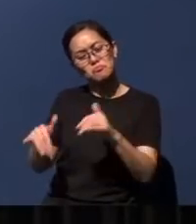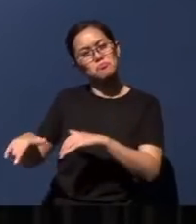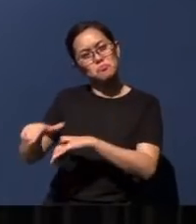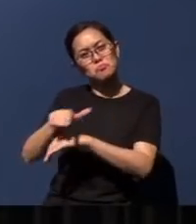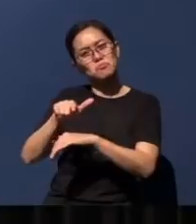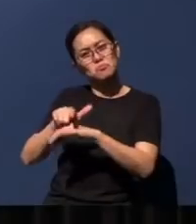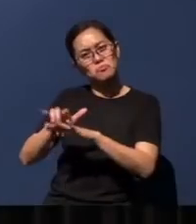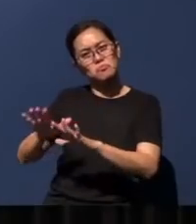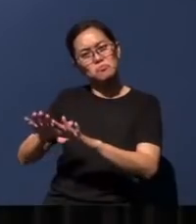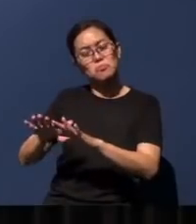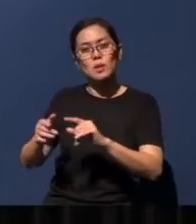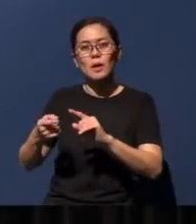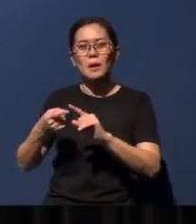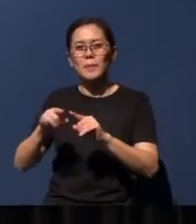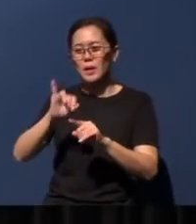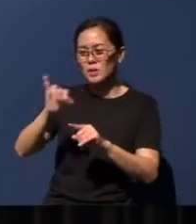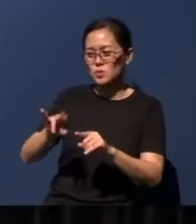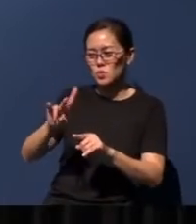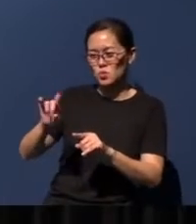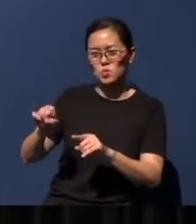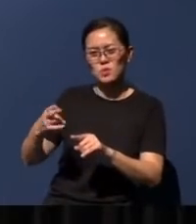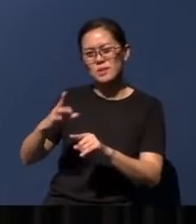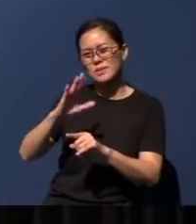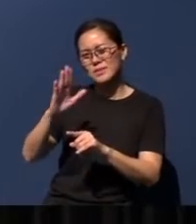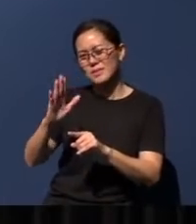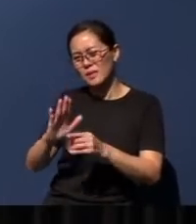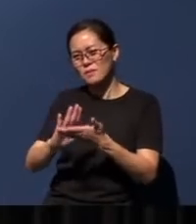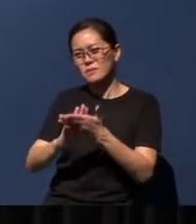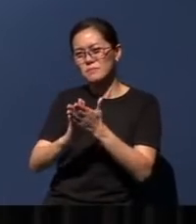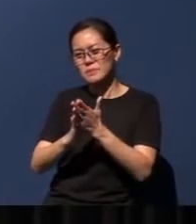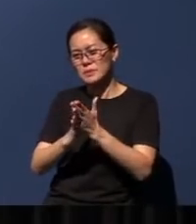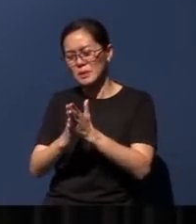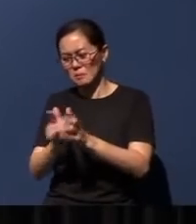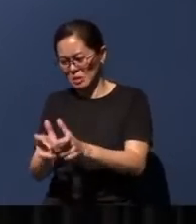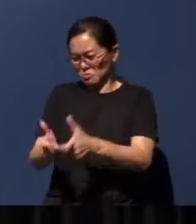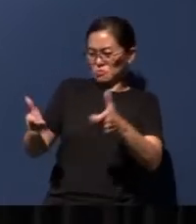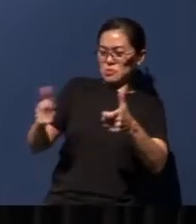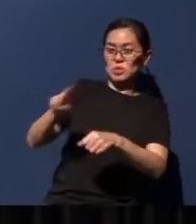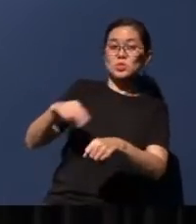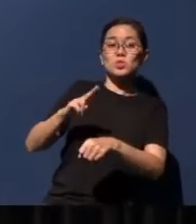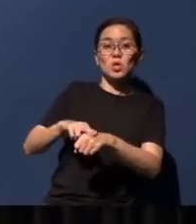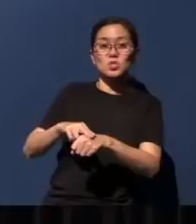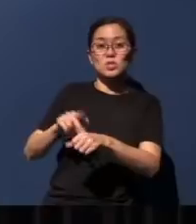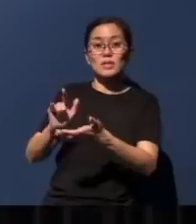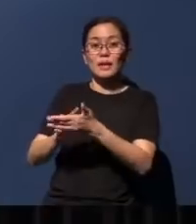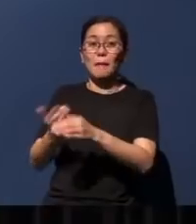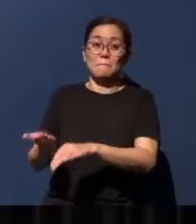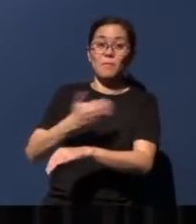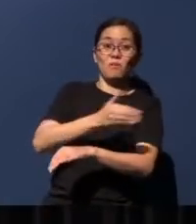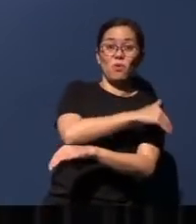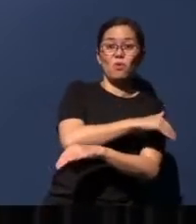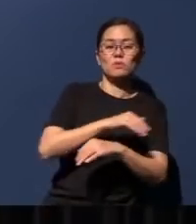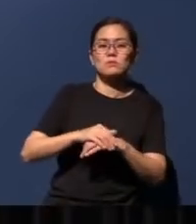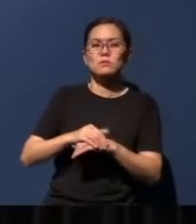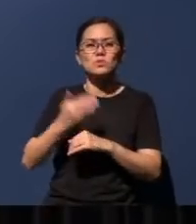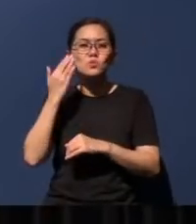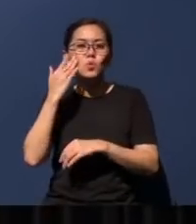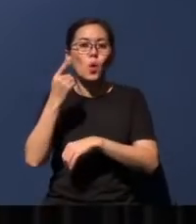But Judah never quite became the great nation that she once was. You know, the temple - the temple was